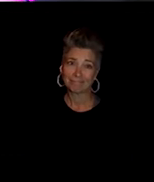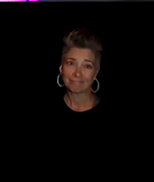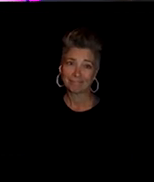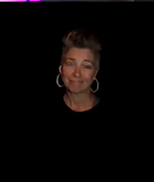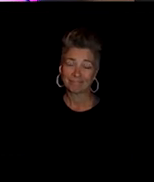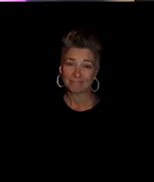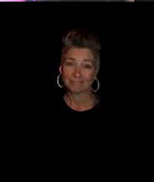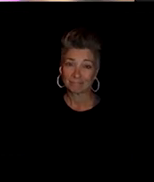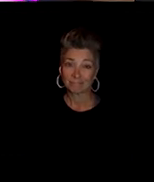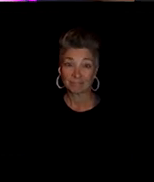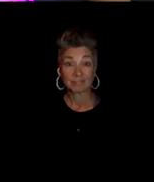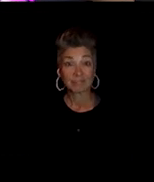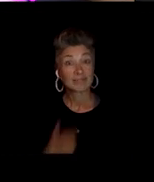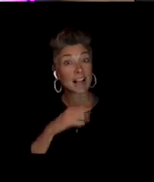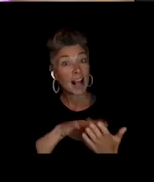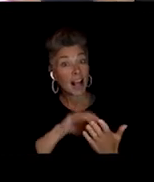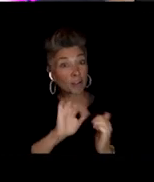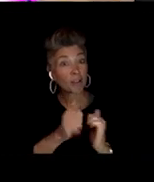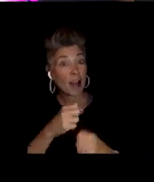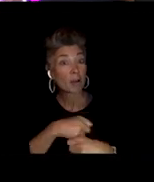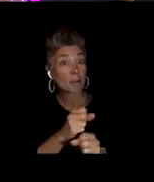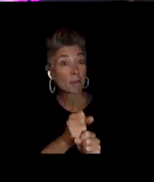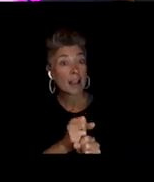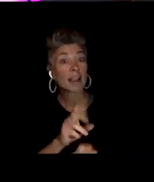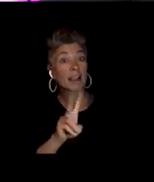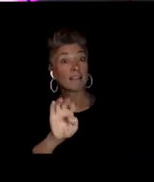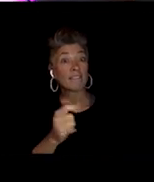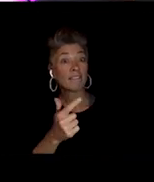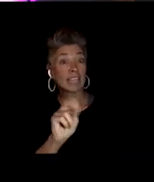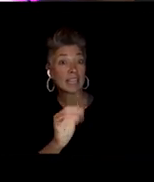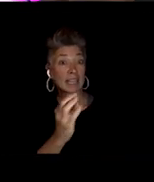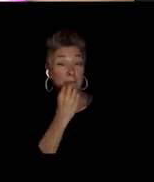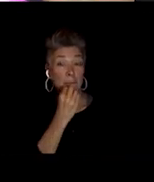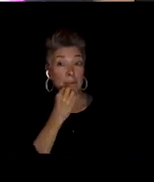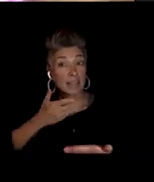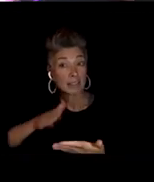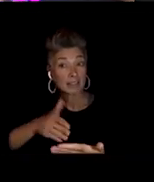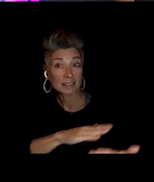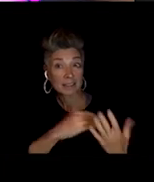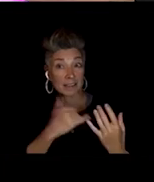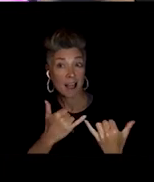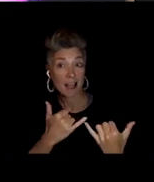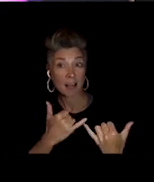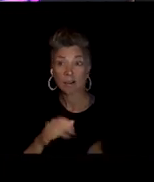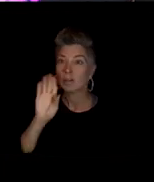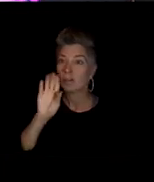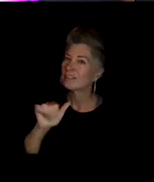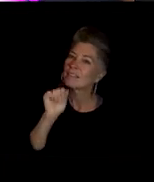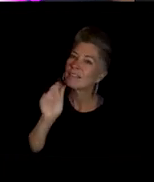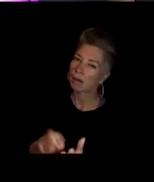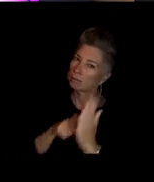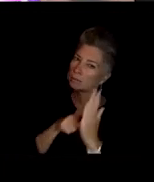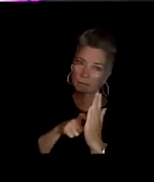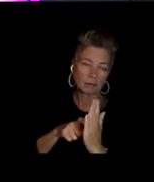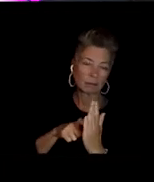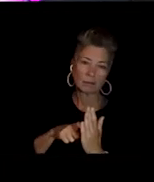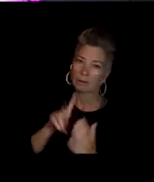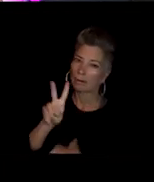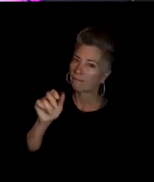Look. I learned how to make vegan meals now. You, you know, they don't have to be vegan. I'm just working on not eating meat right now.